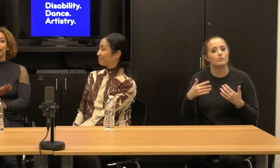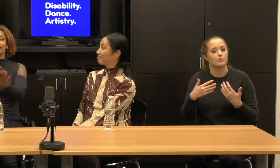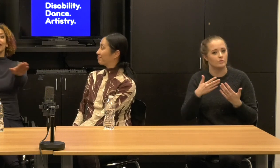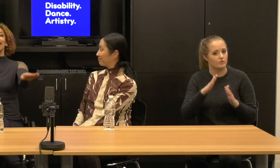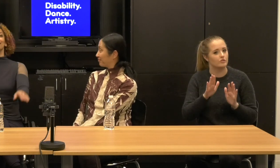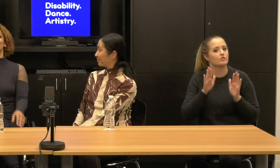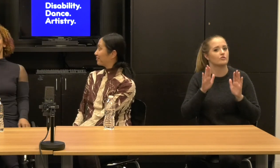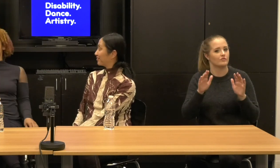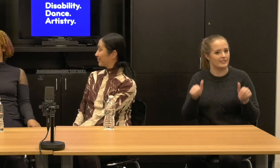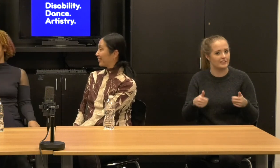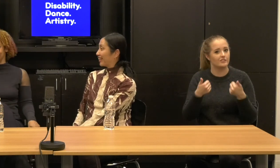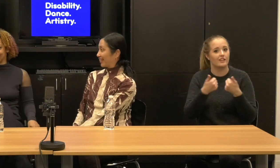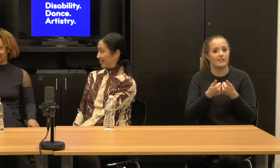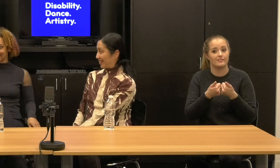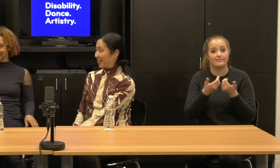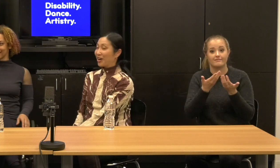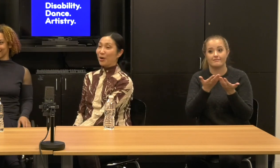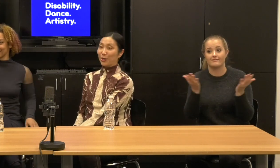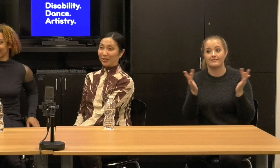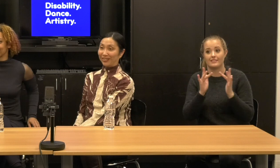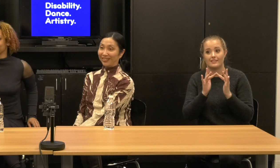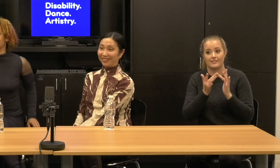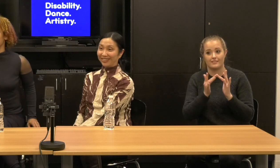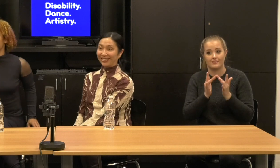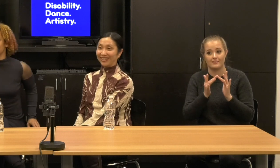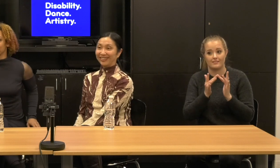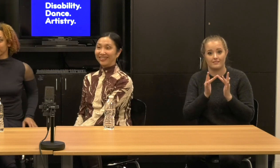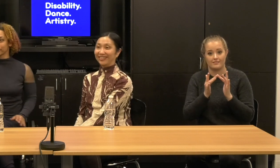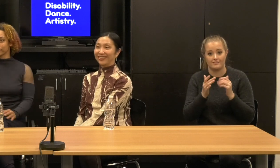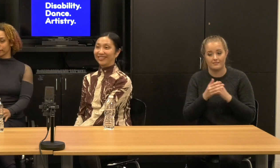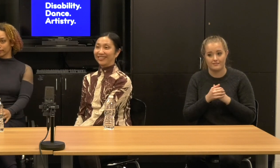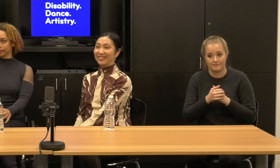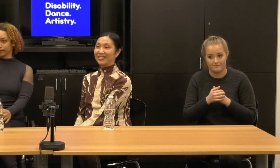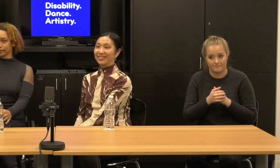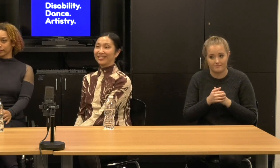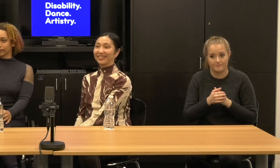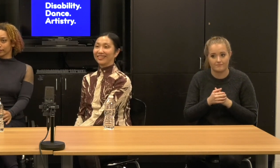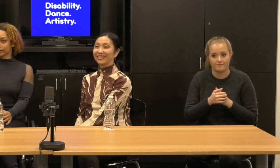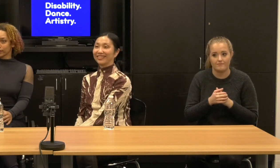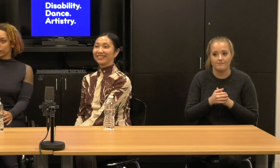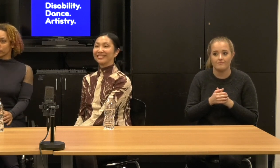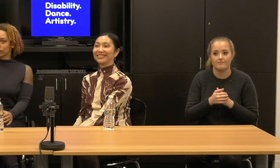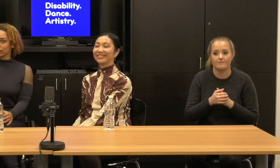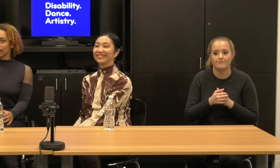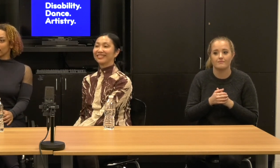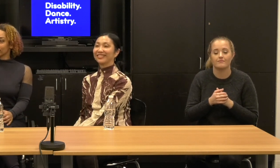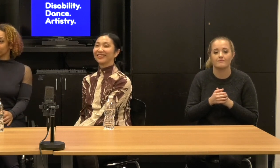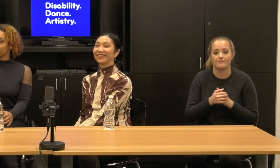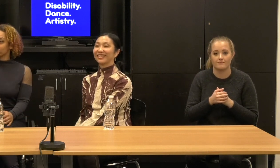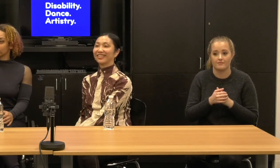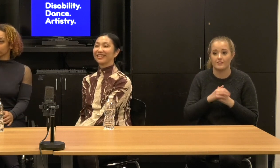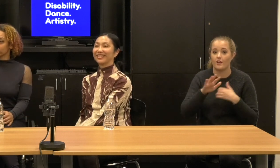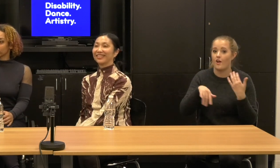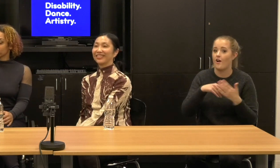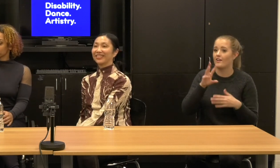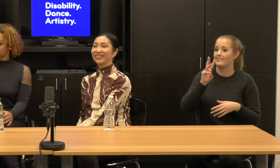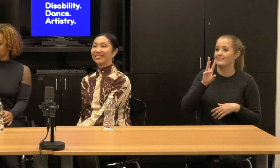Kevin:All six DDA, all 68 grantees. Yeah.